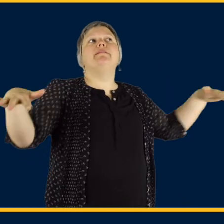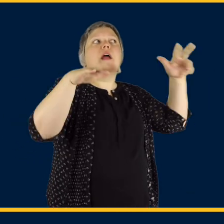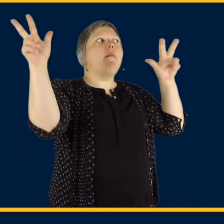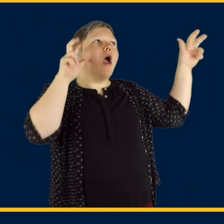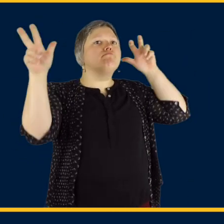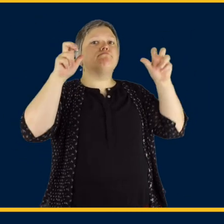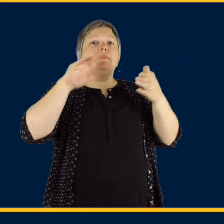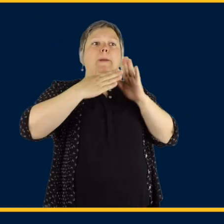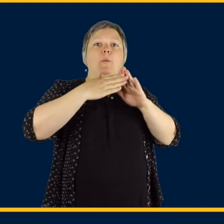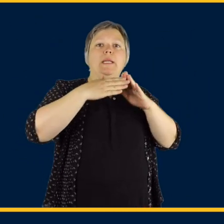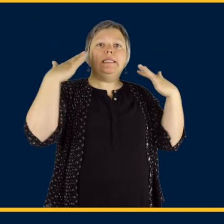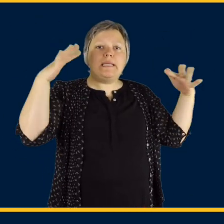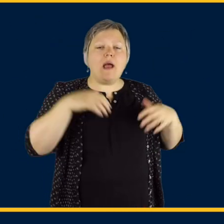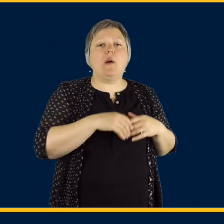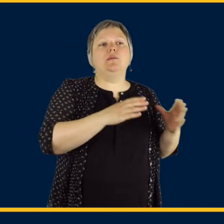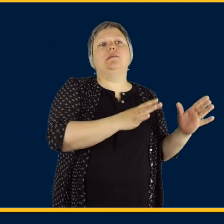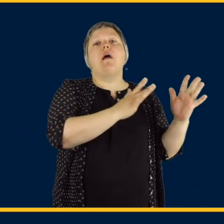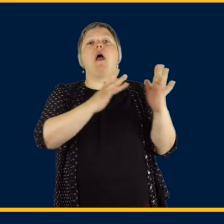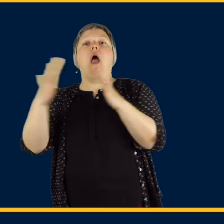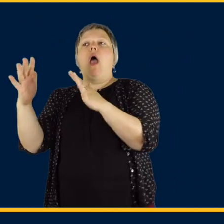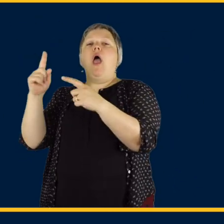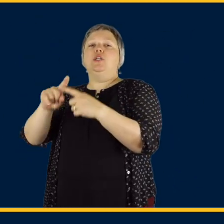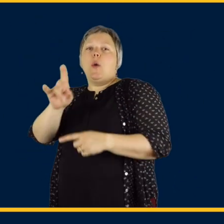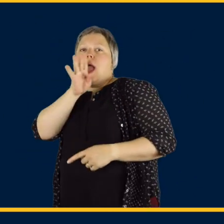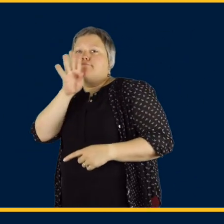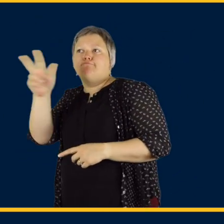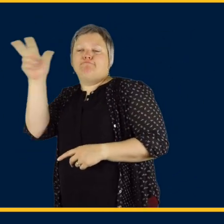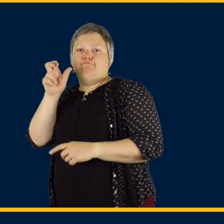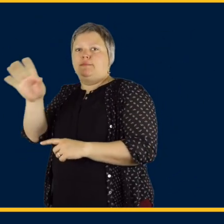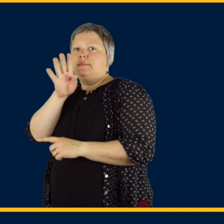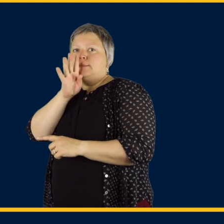how to be aware of their environmental sounds within their community, to understanding what another person is saying.